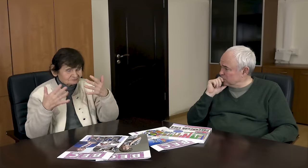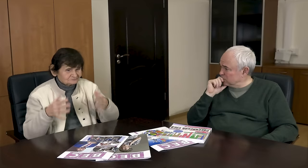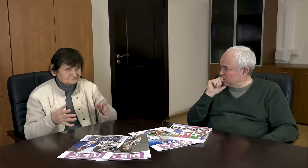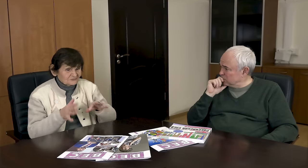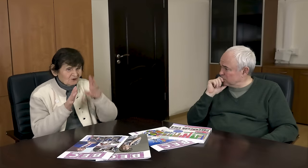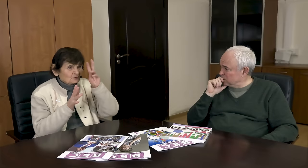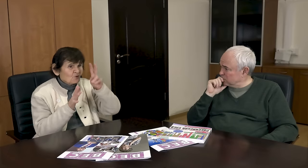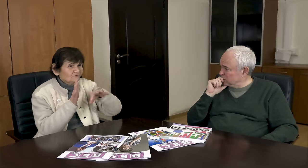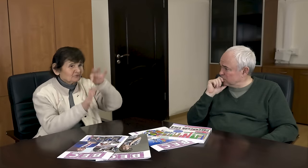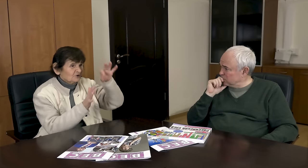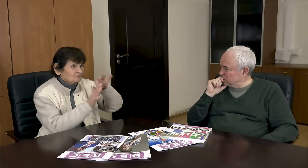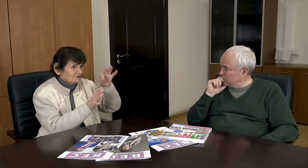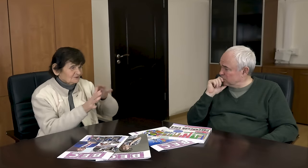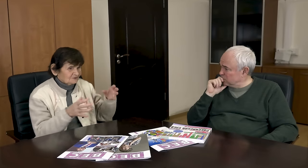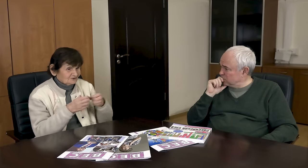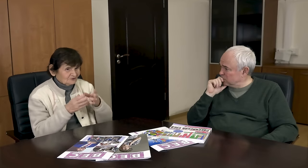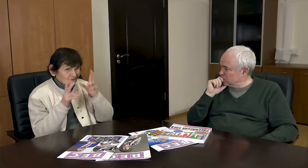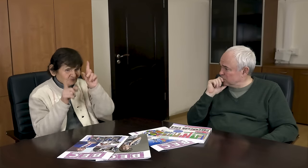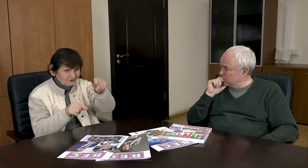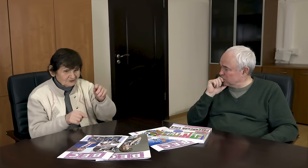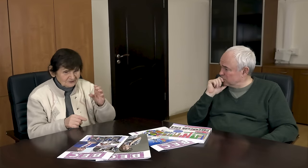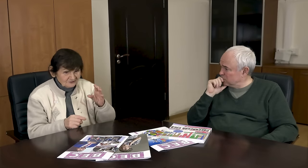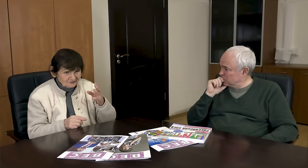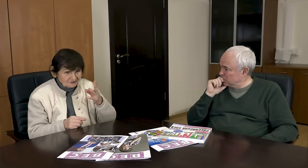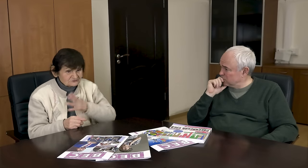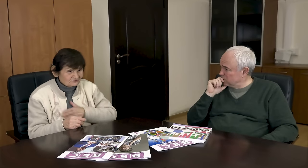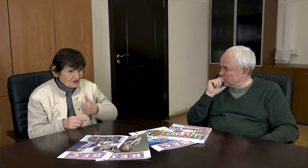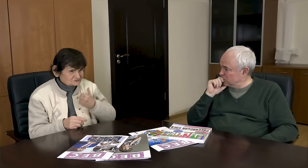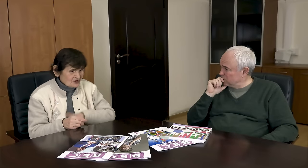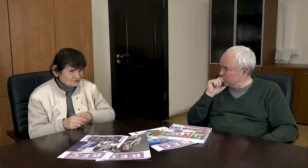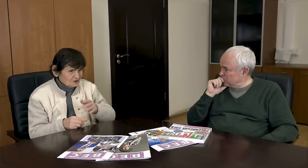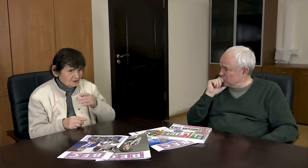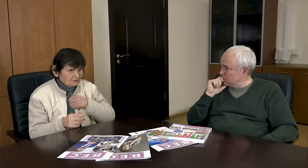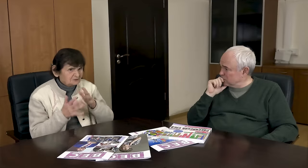The time has come, the best skiers have been selected for the USSR national team to participate in the World Games in Switzerland.